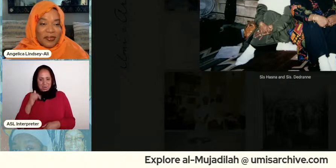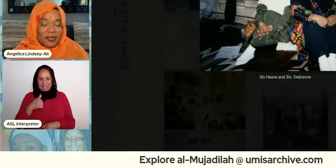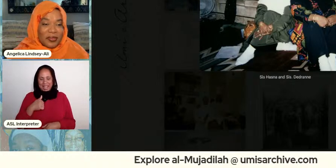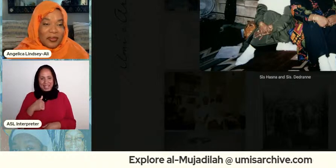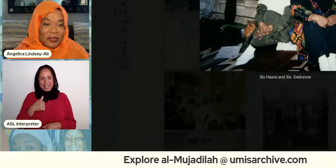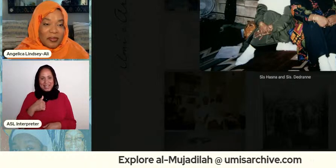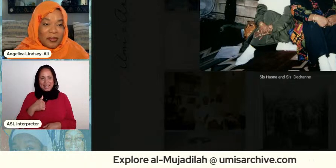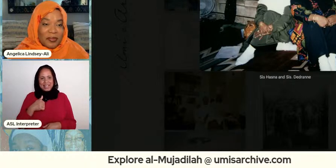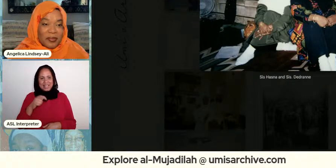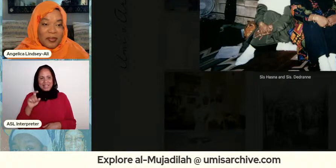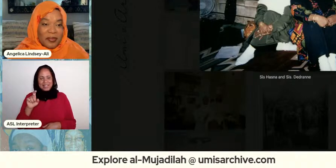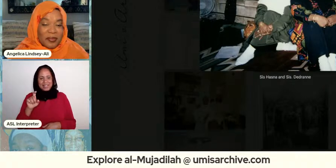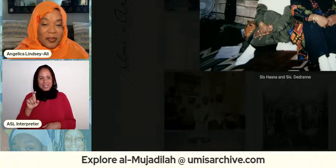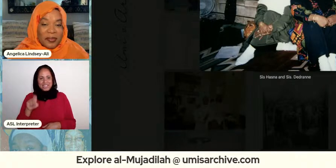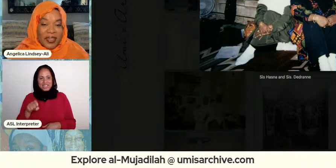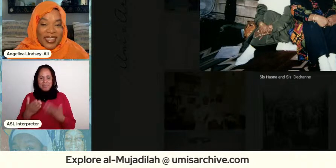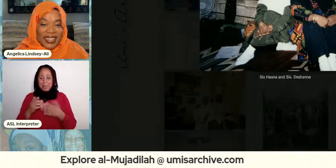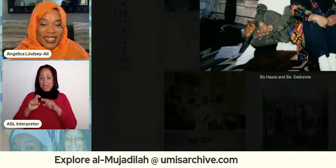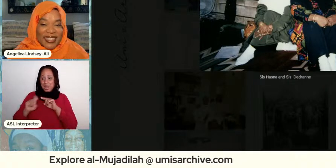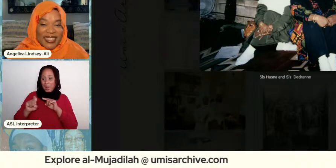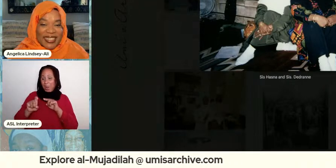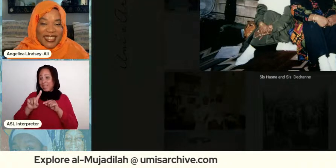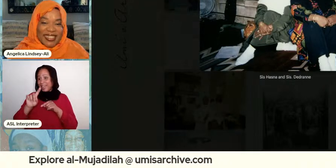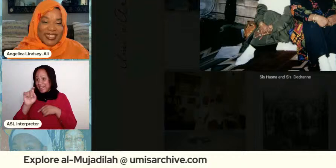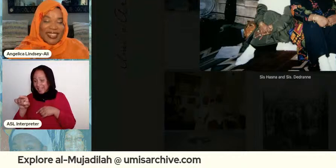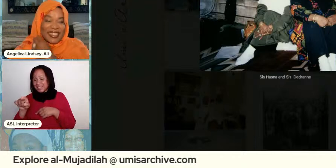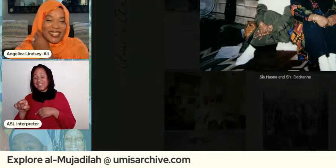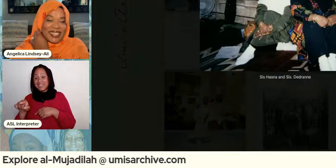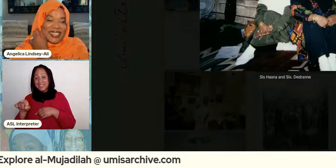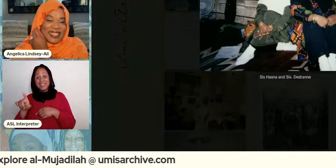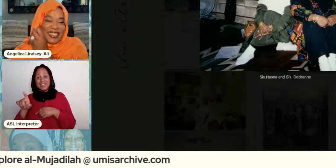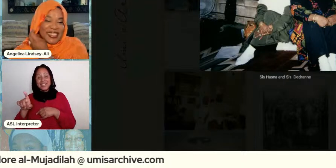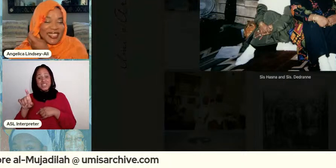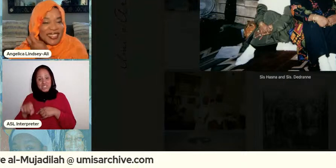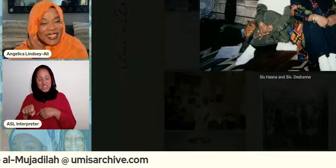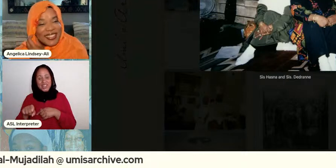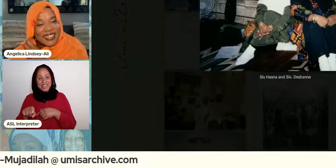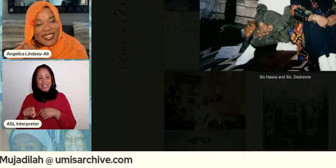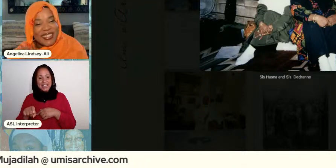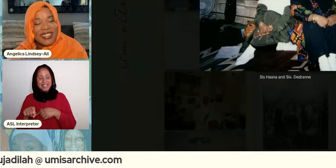should call this injury and ask her i haven't yet right you know what's going on there it probably